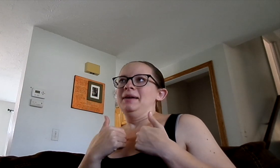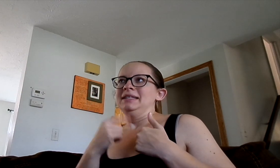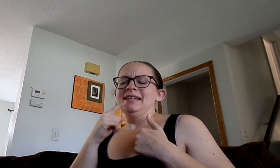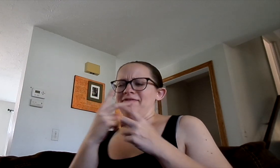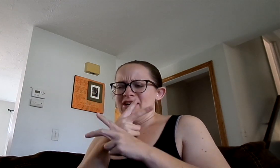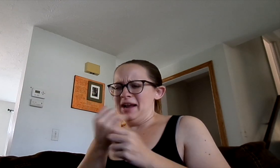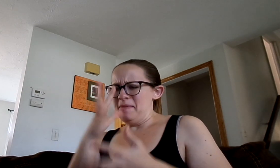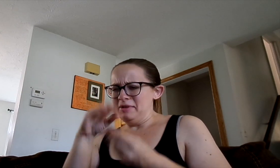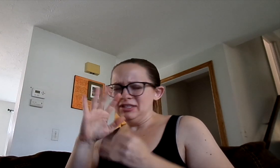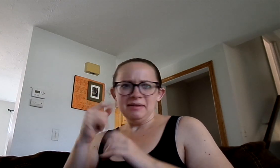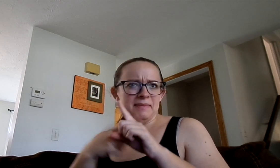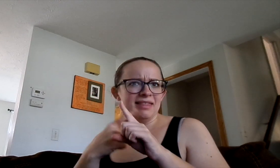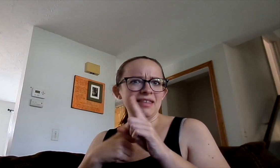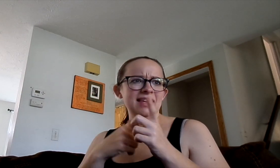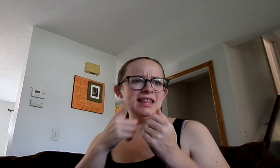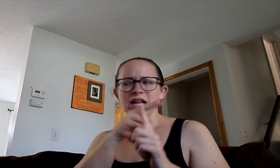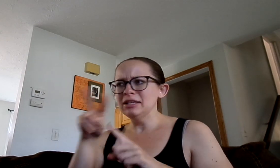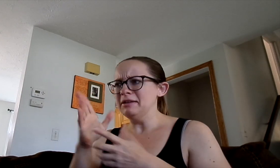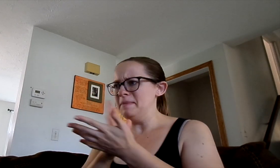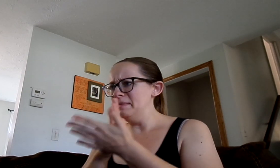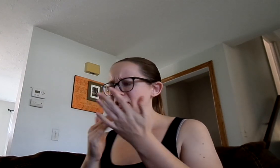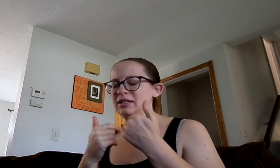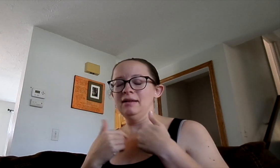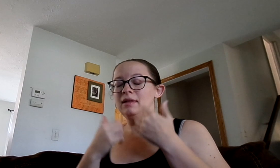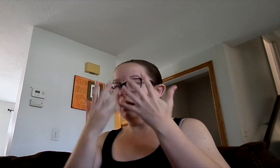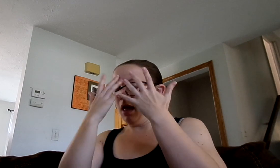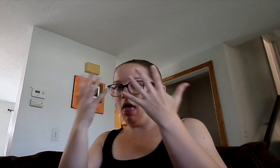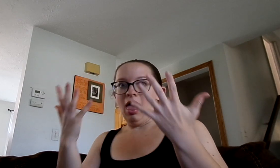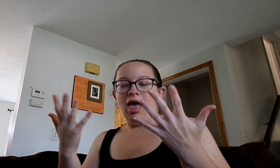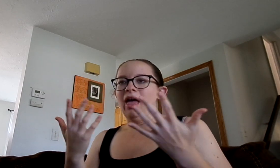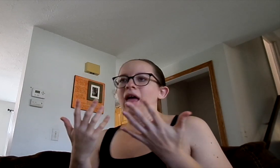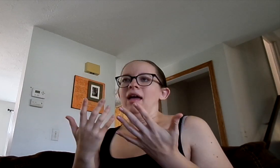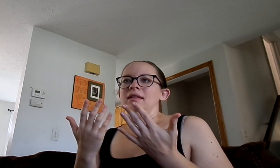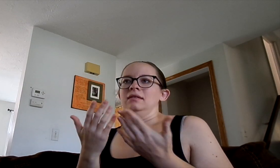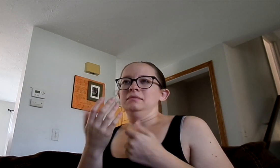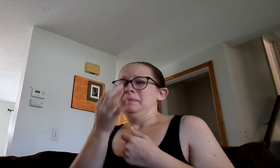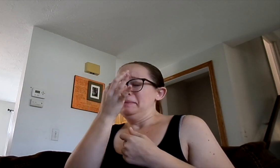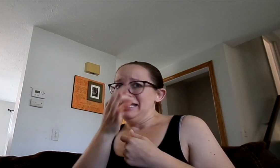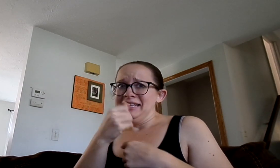I was trying to figure out how much that is monthly and looking at our budget and I was like ugh!